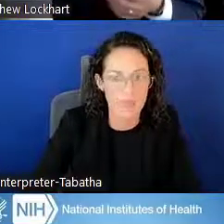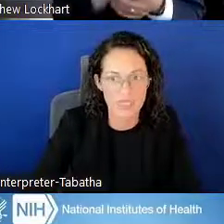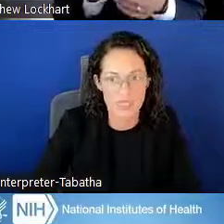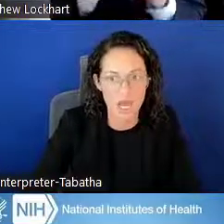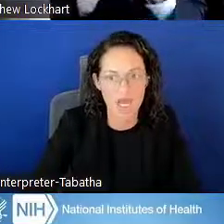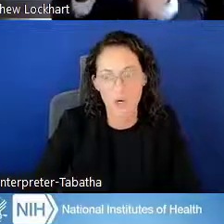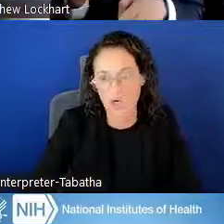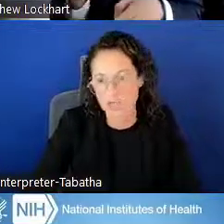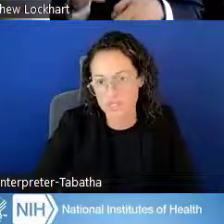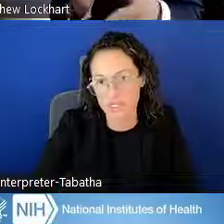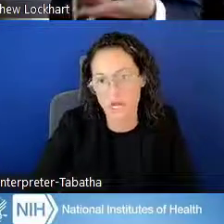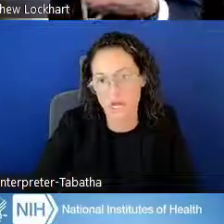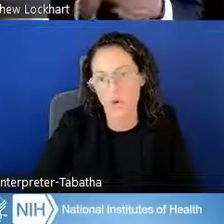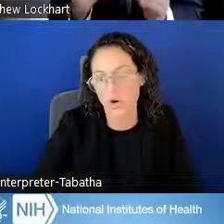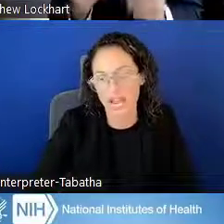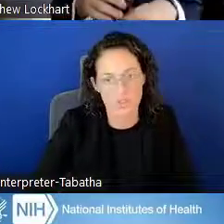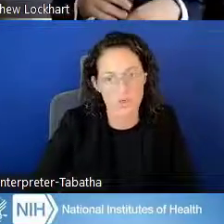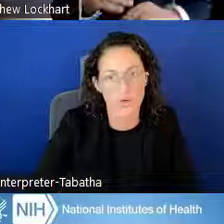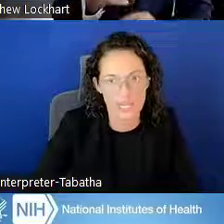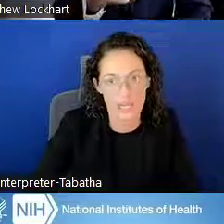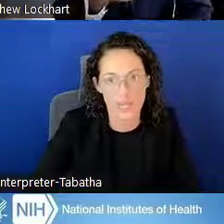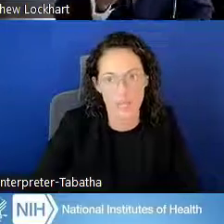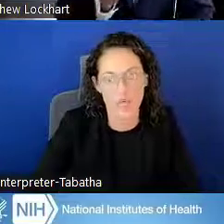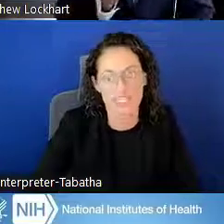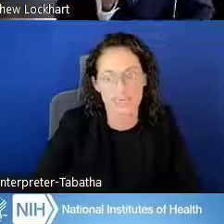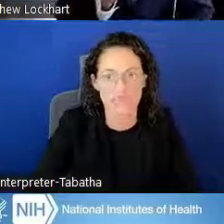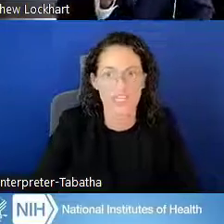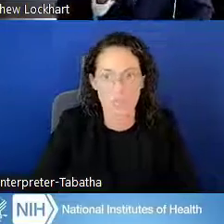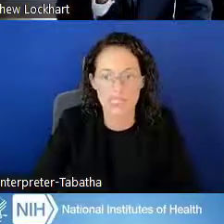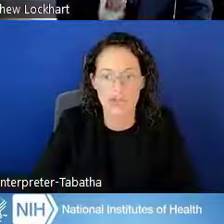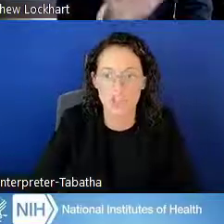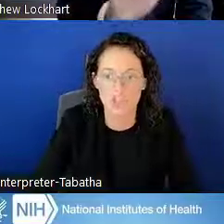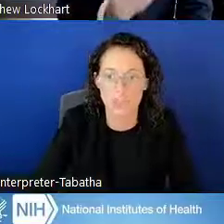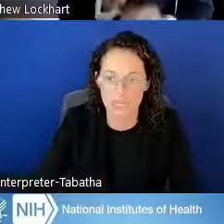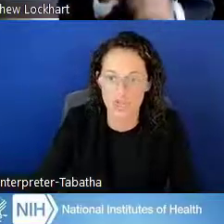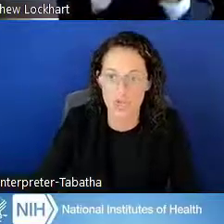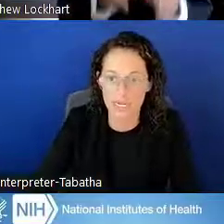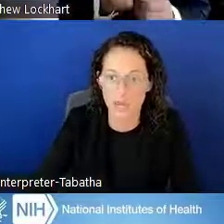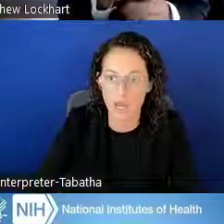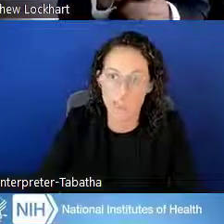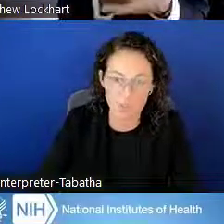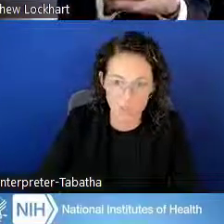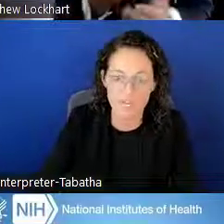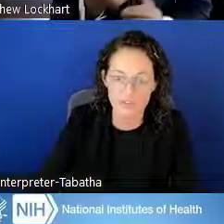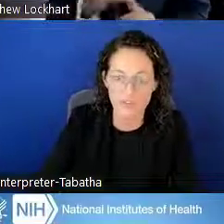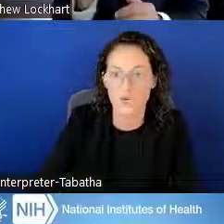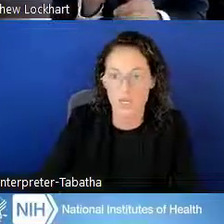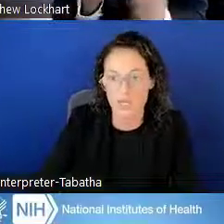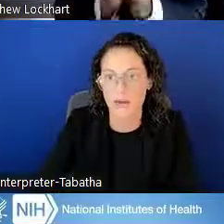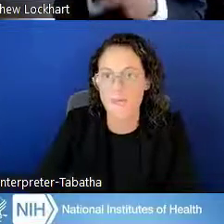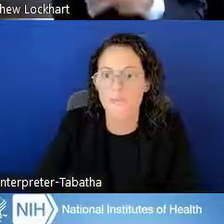It's not partner's income or household income. It would be specifically based on your personal income, so your individual income.